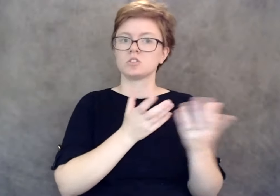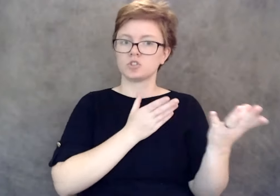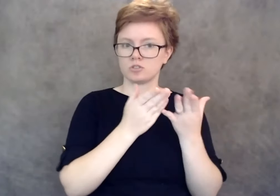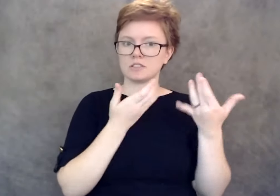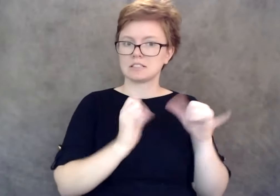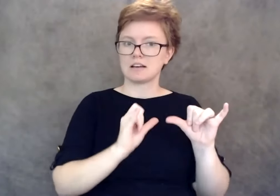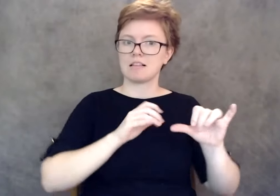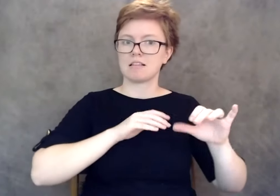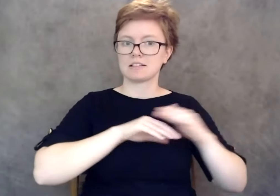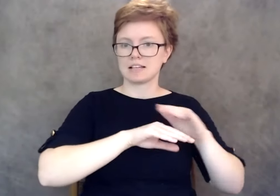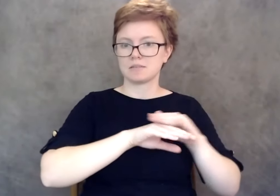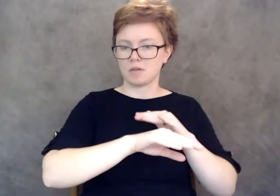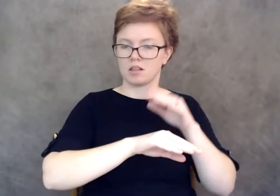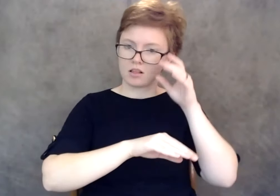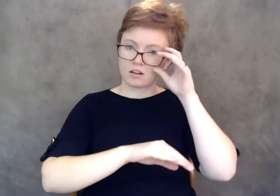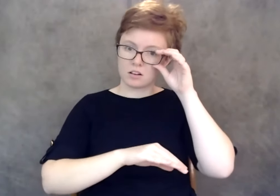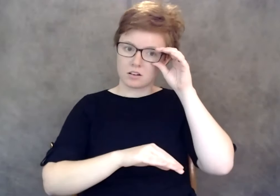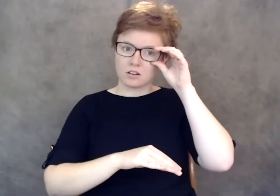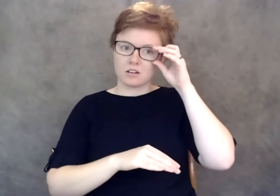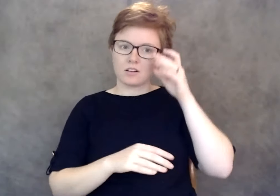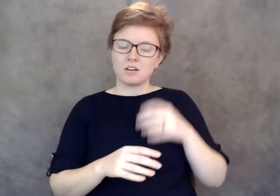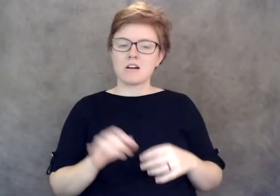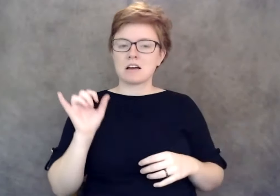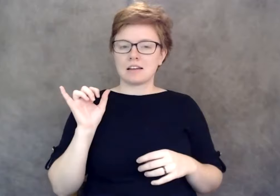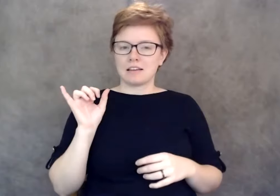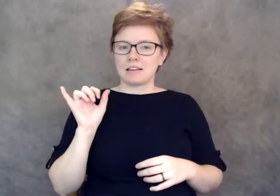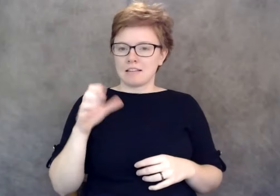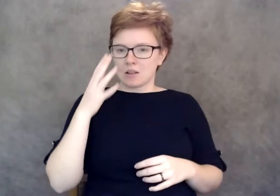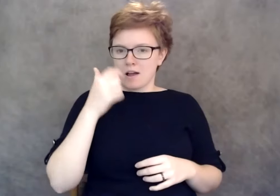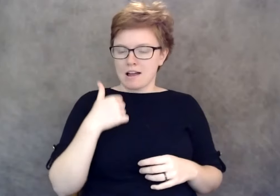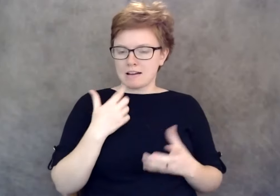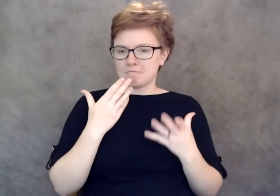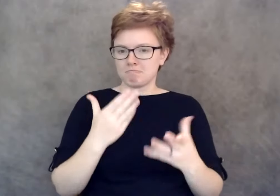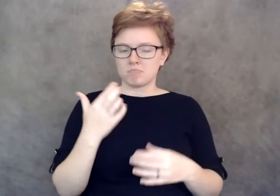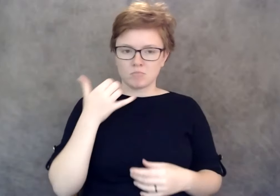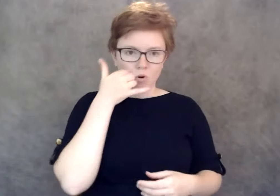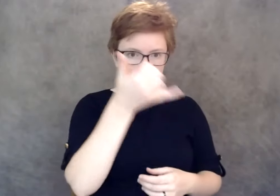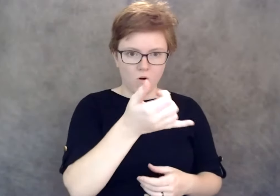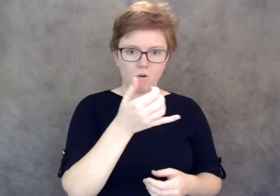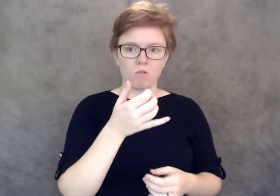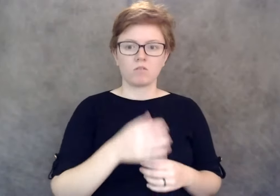and so, that's why we recommend, calling ahead and I can tell you my friends that are deaf and hard of hearing they,